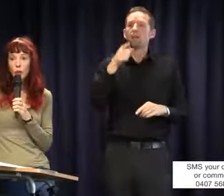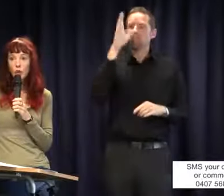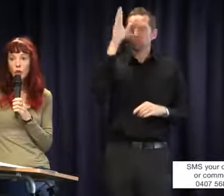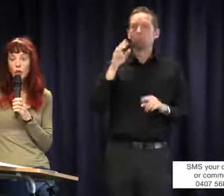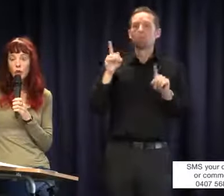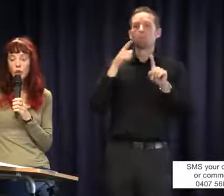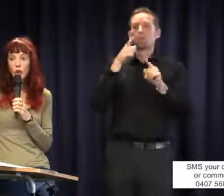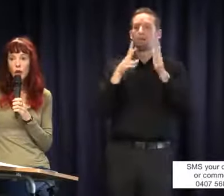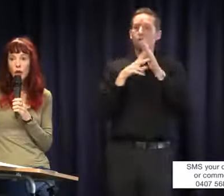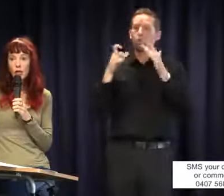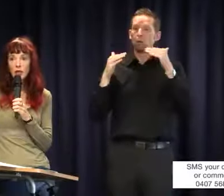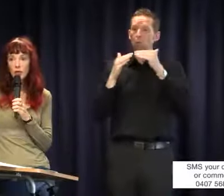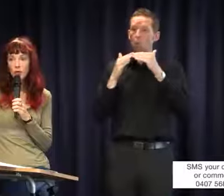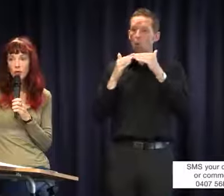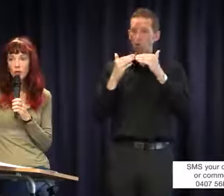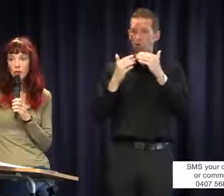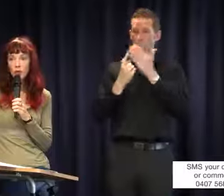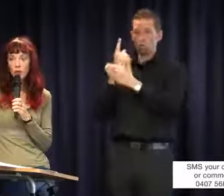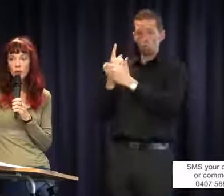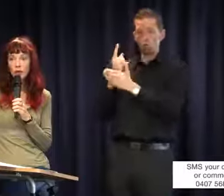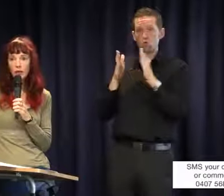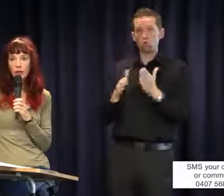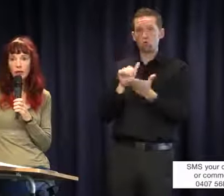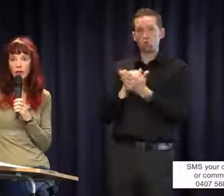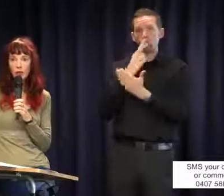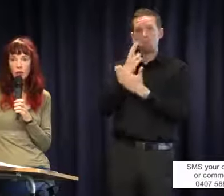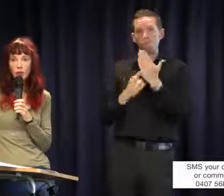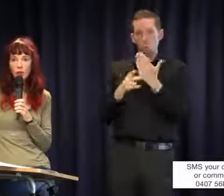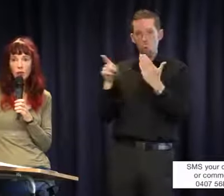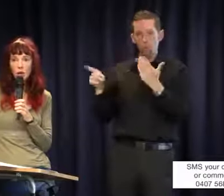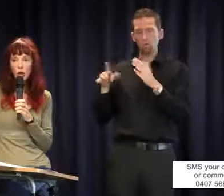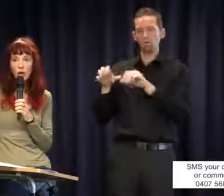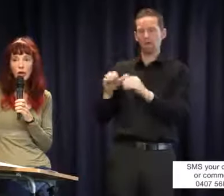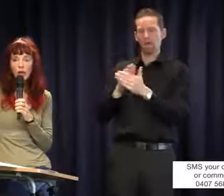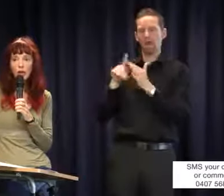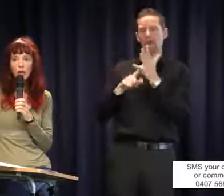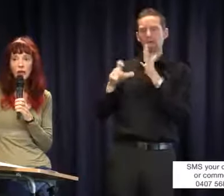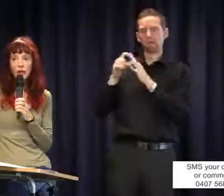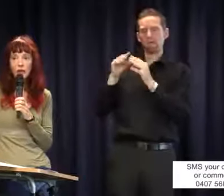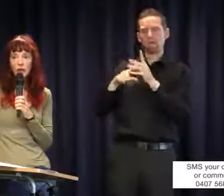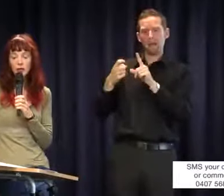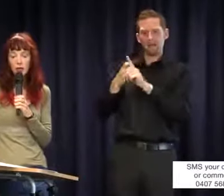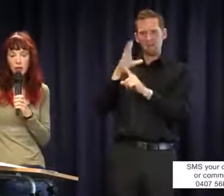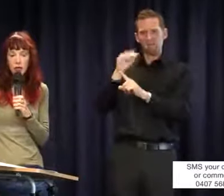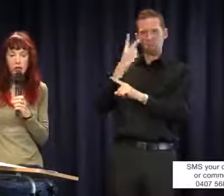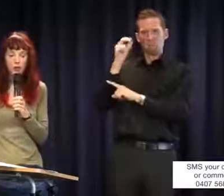Opportunity and Human Rights Commission report called Held Back from 2012 saying that the